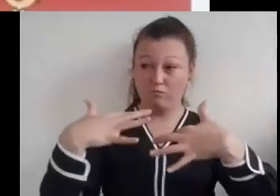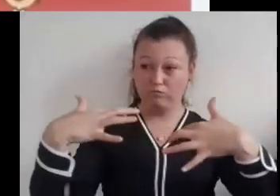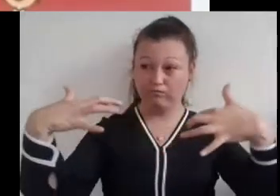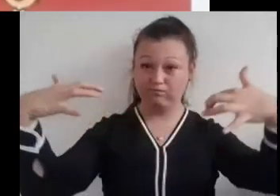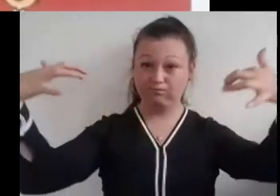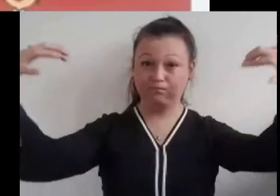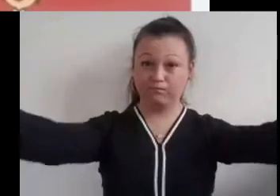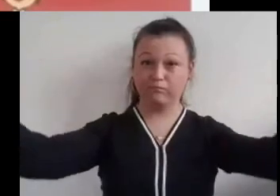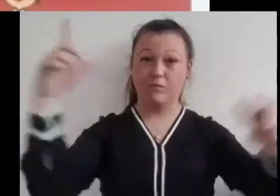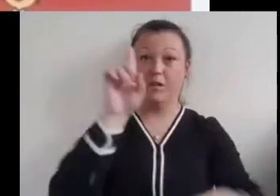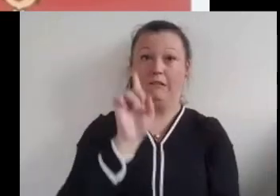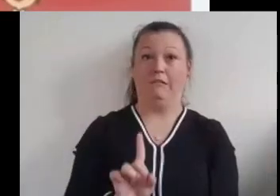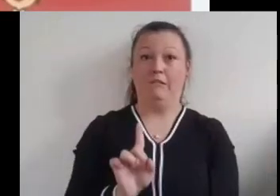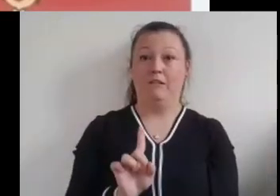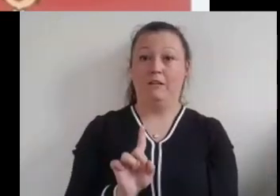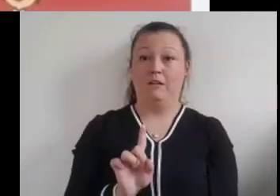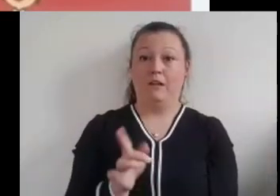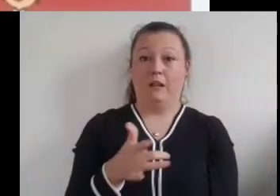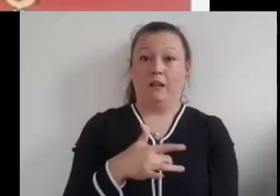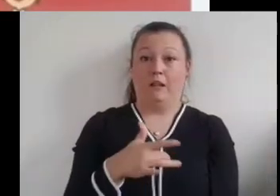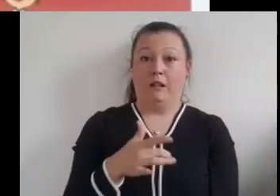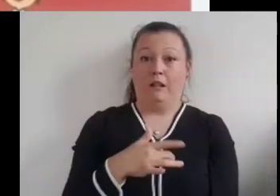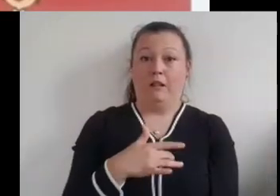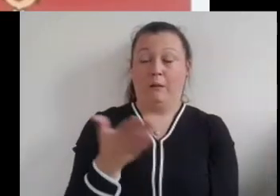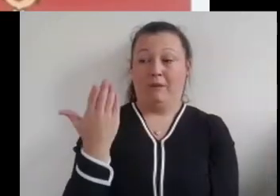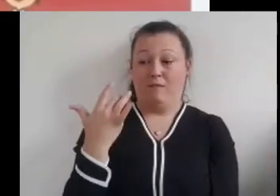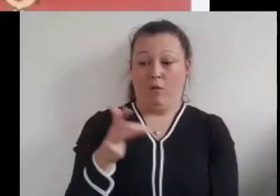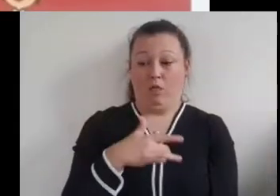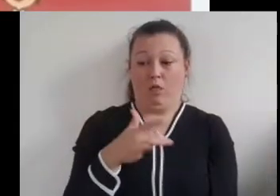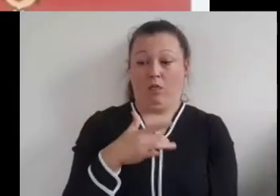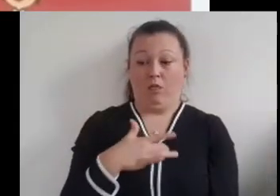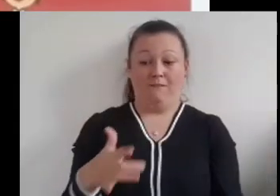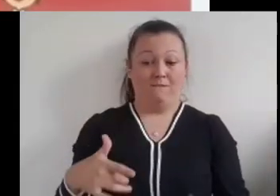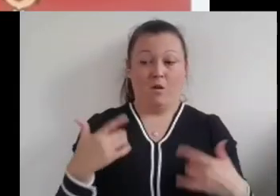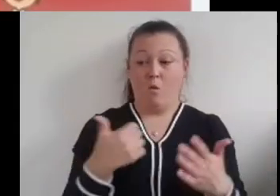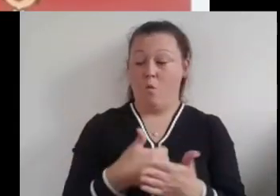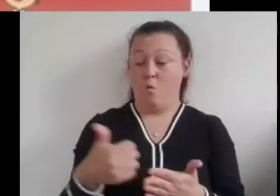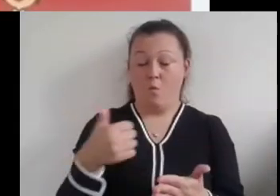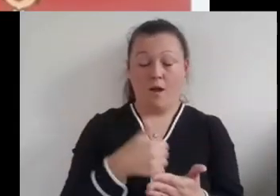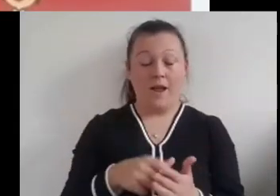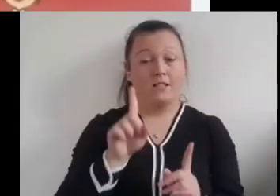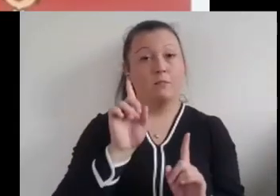She told her mind it is ok to feel a bit scared. You can do this.